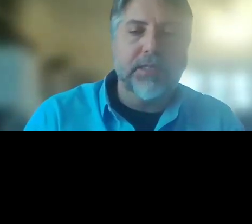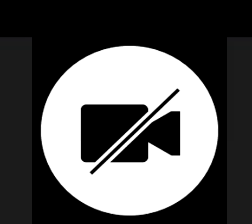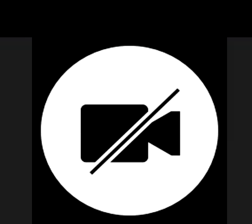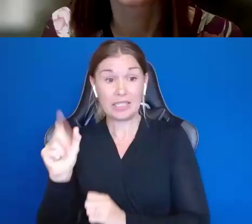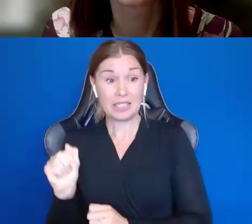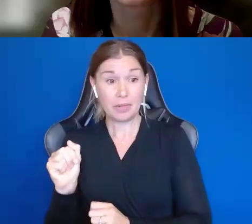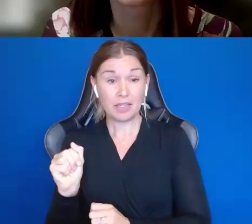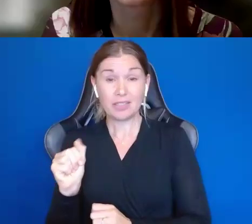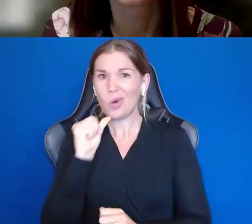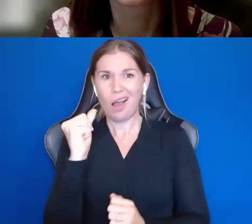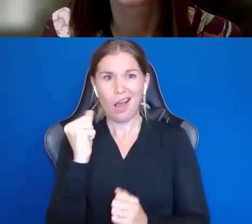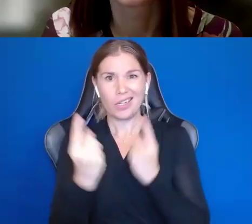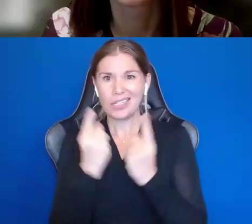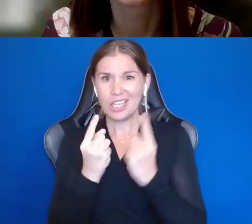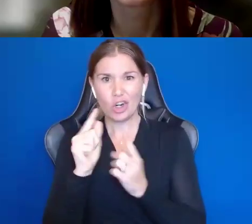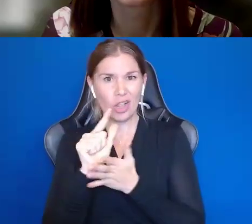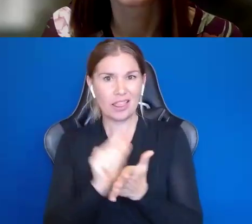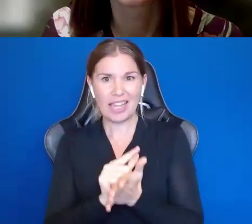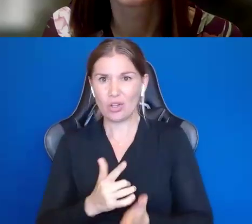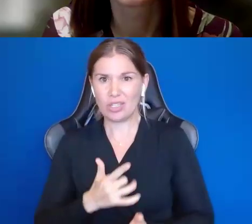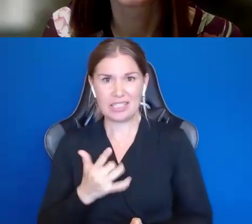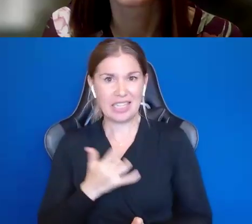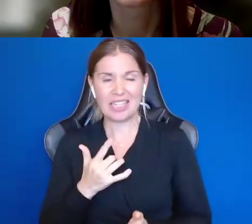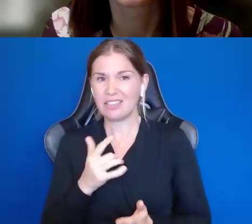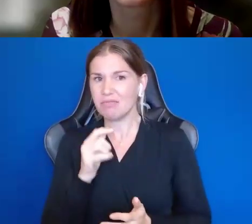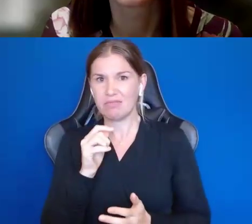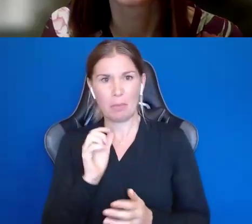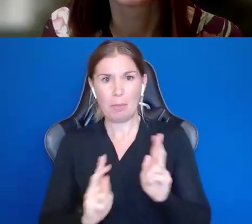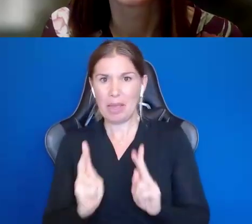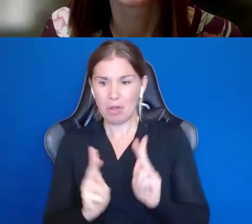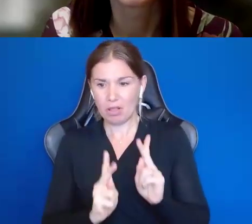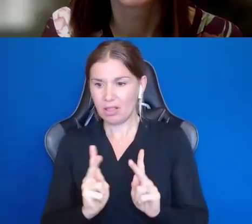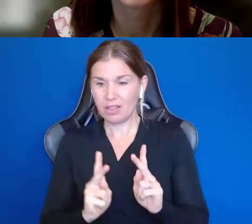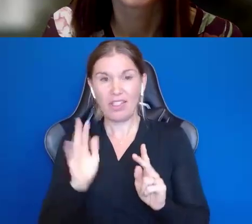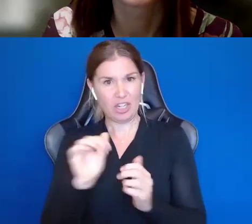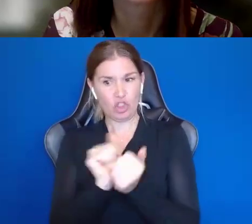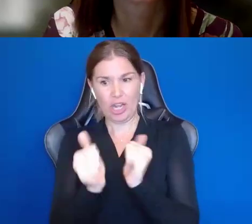considered in a legal sense to be people. We changed it. So, to say we have always